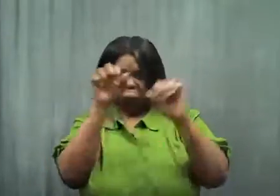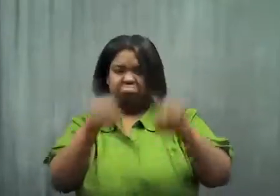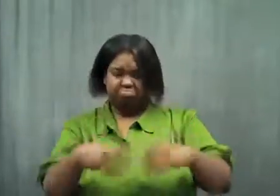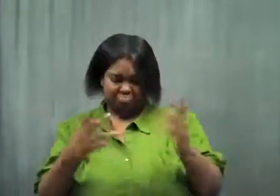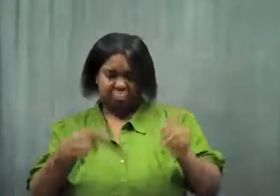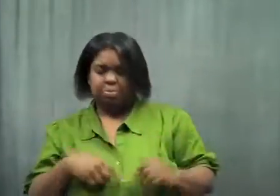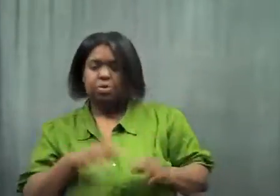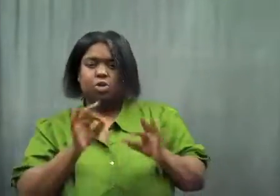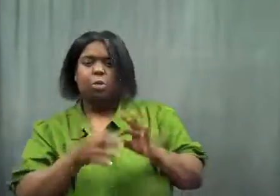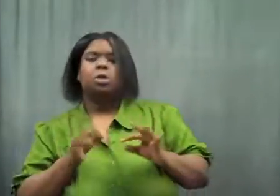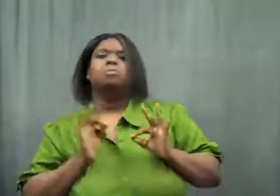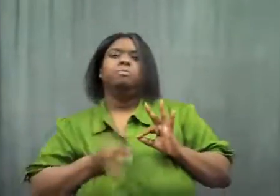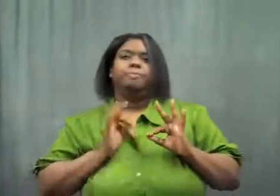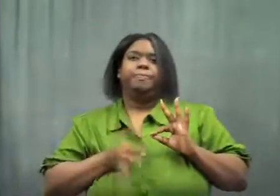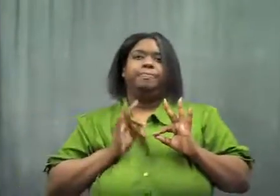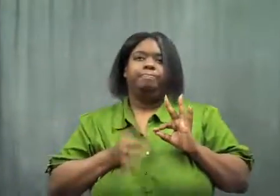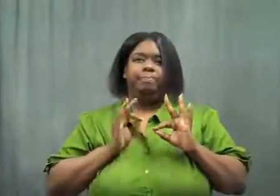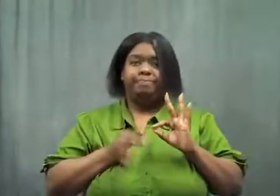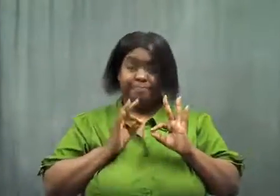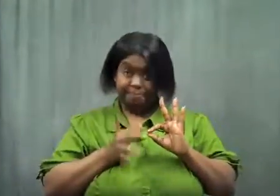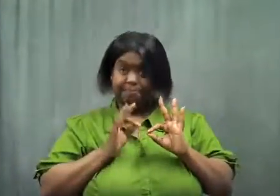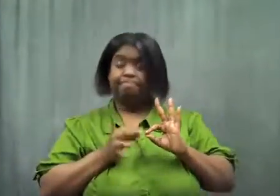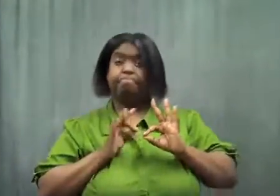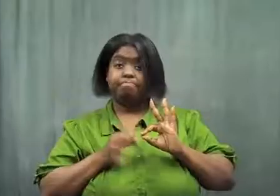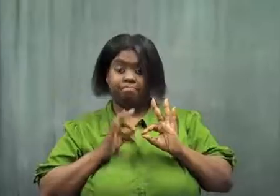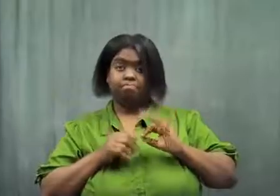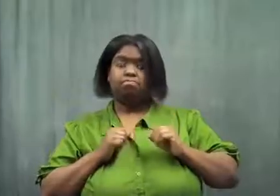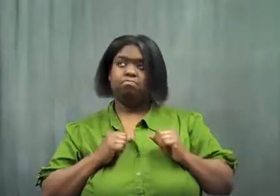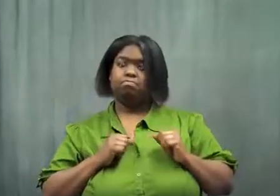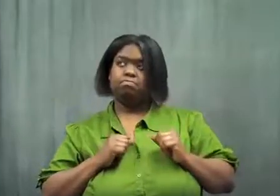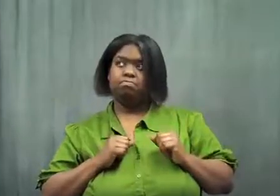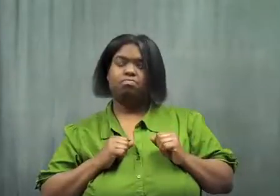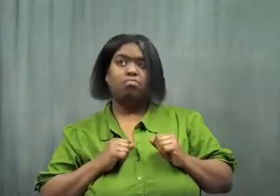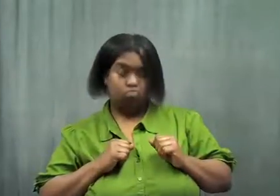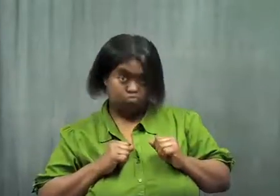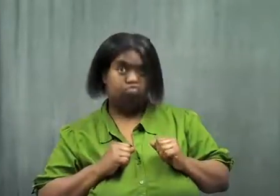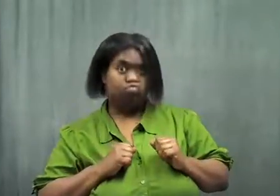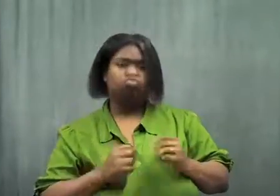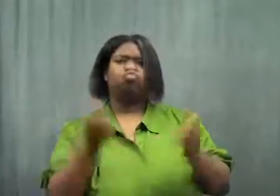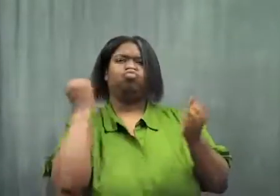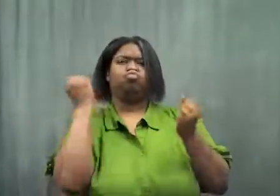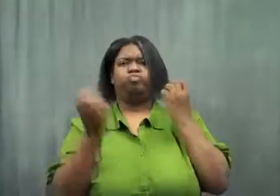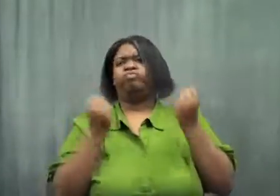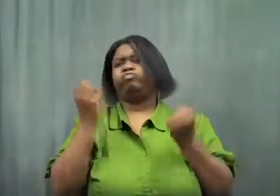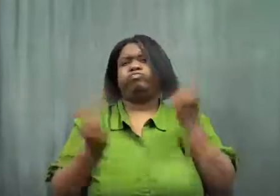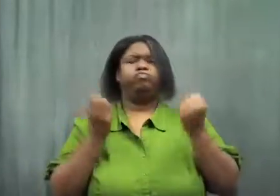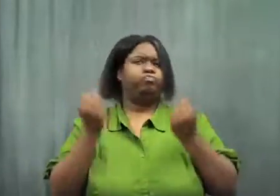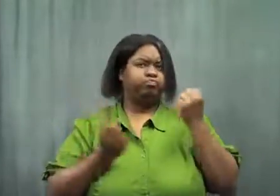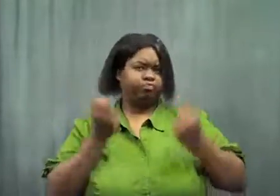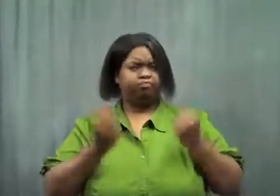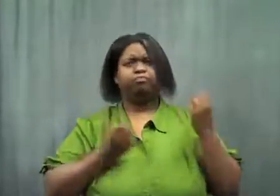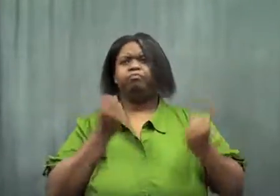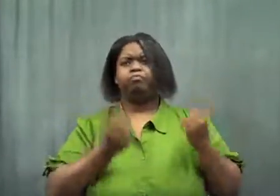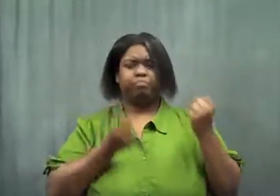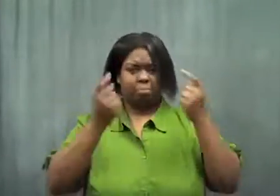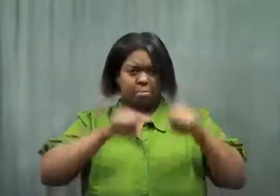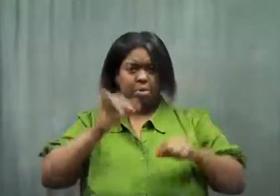She's interpreting. She would listen, then sign away.